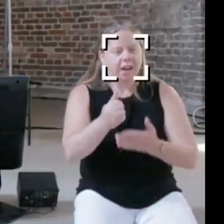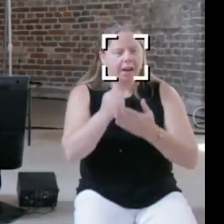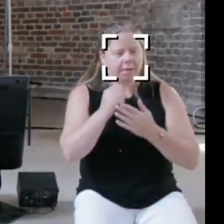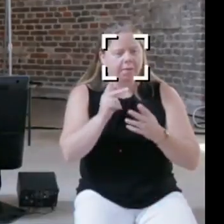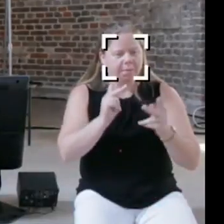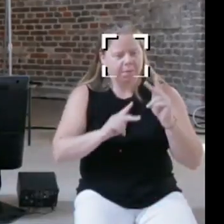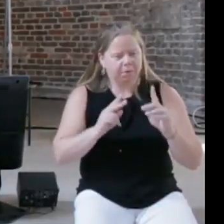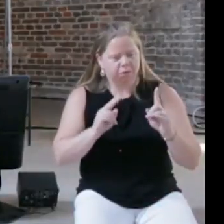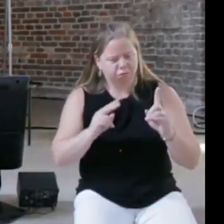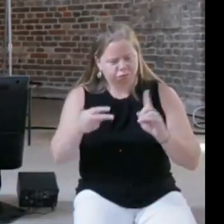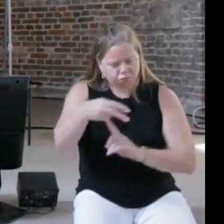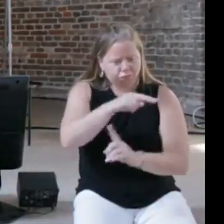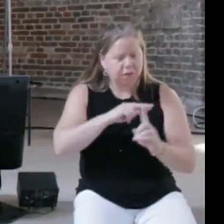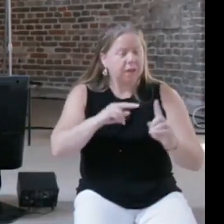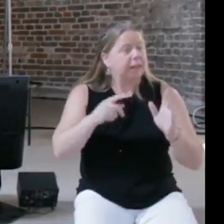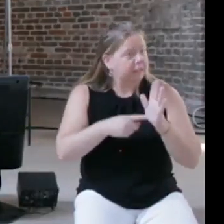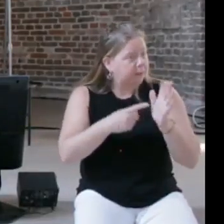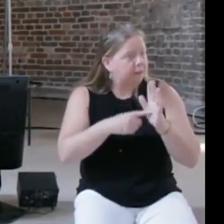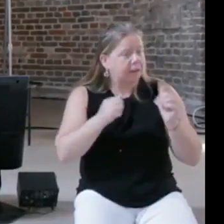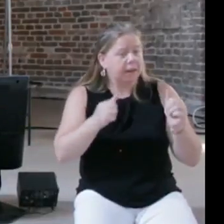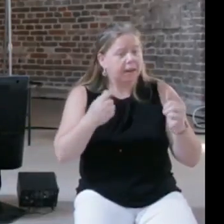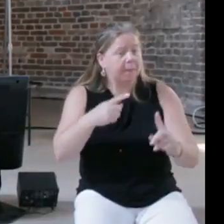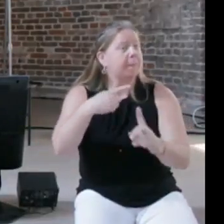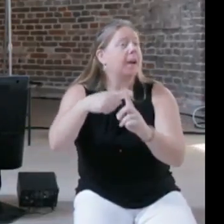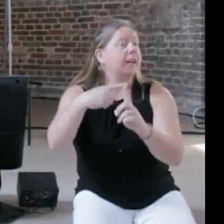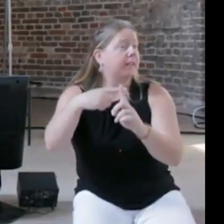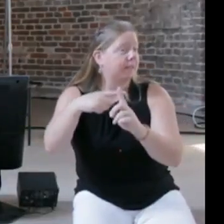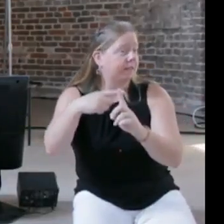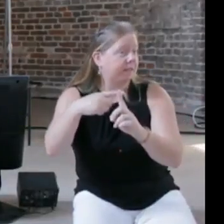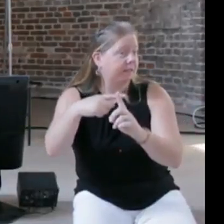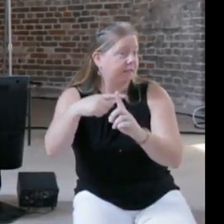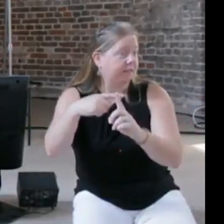there's also a very positive piece, so there's a critical design which is to criticize and